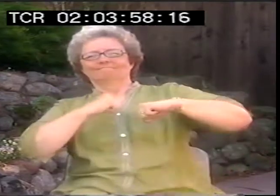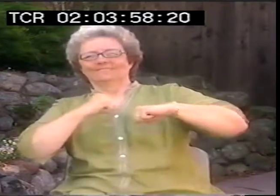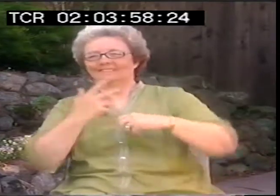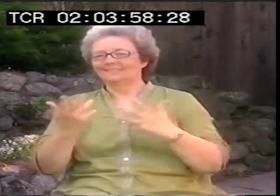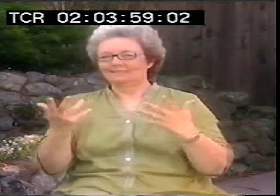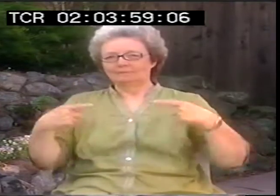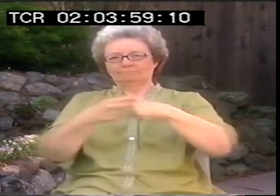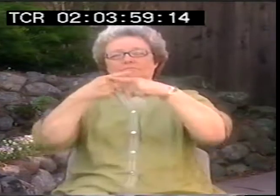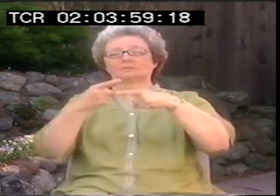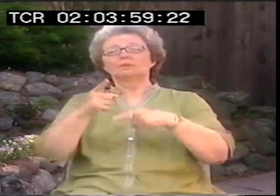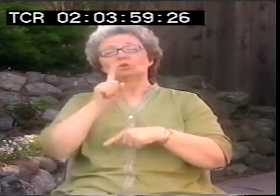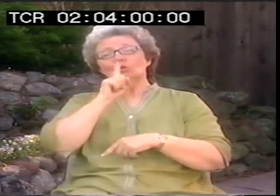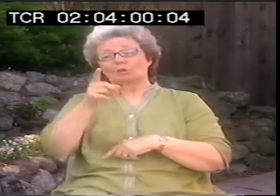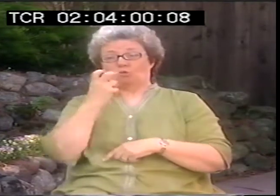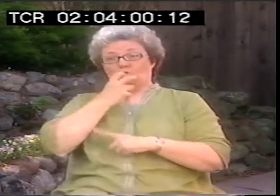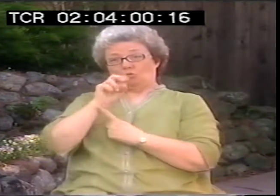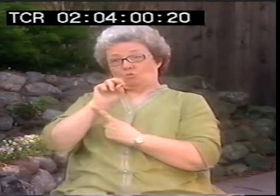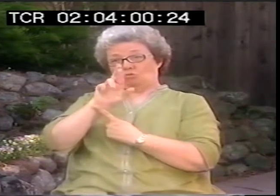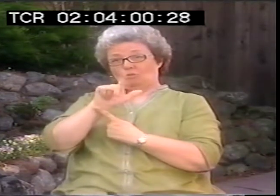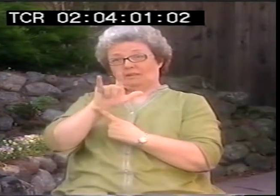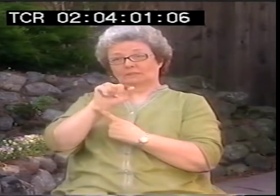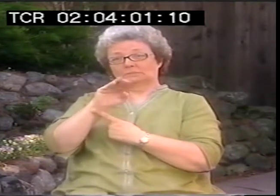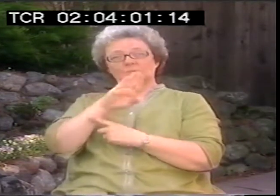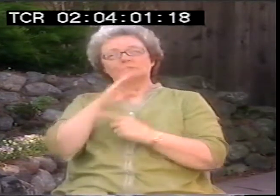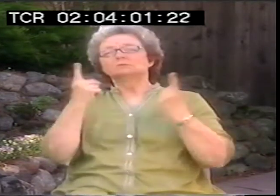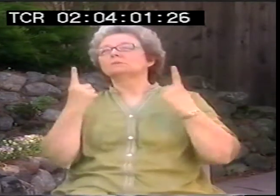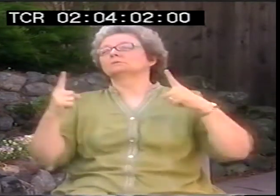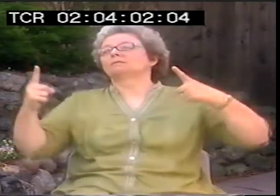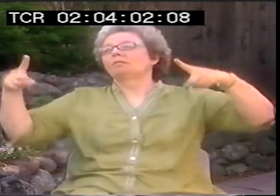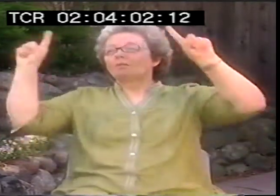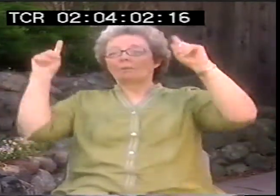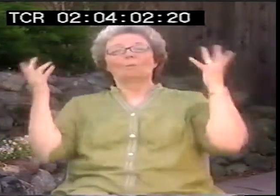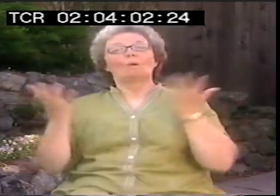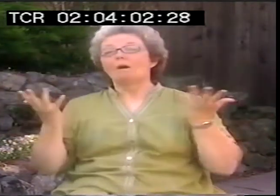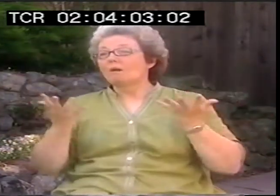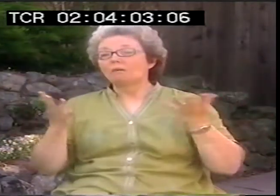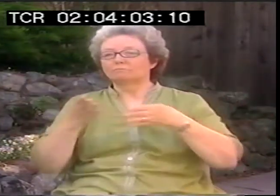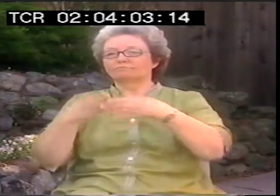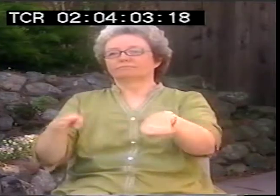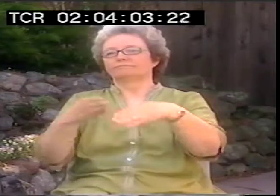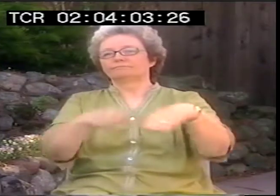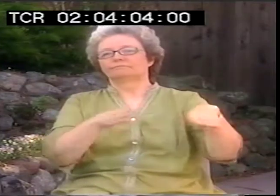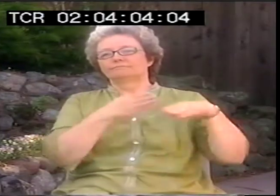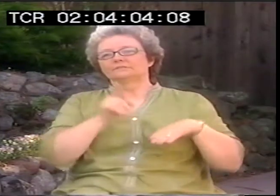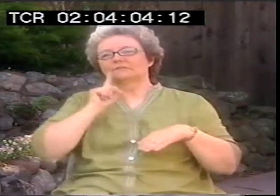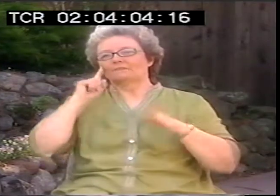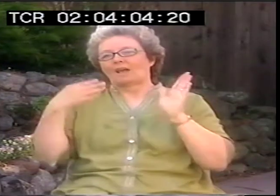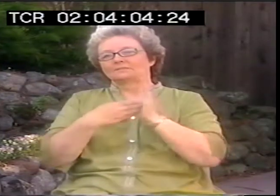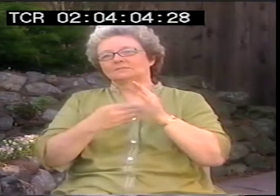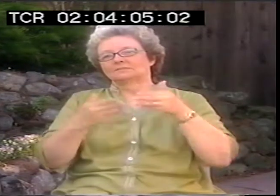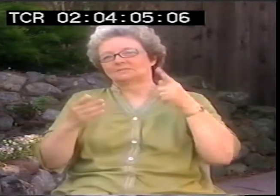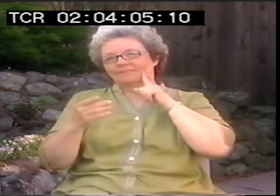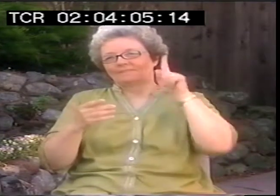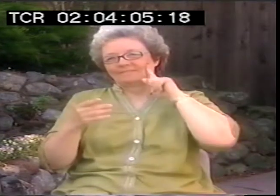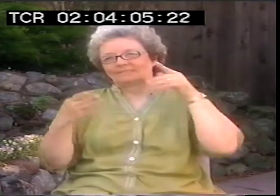I understand why I did. I understand why other people did. I understood the source of the tension. Of course I did.